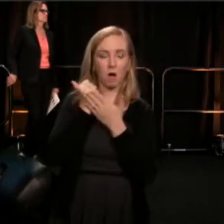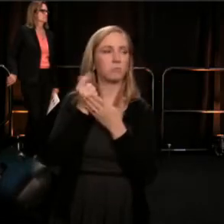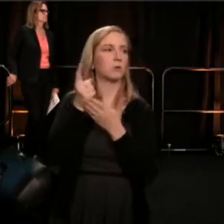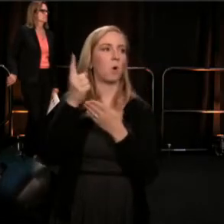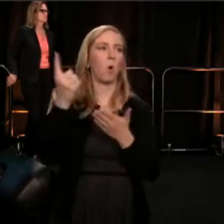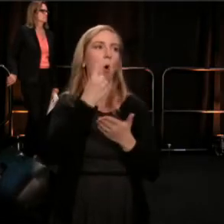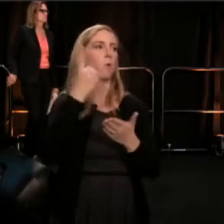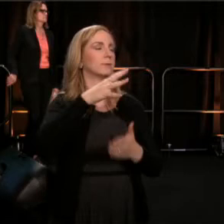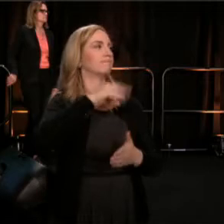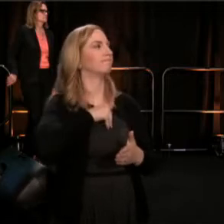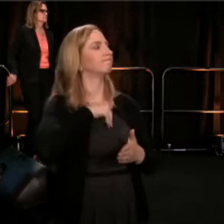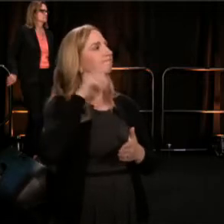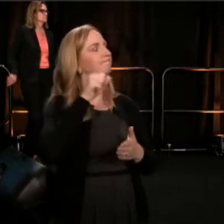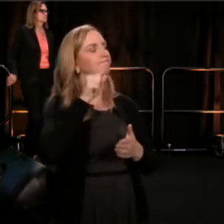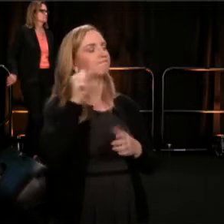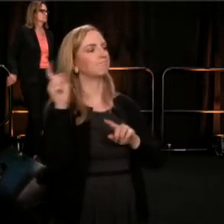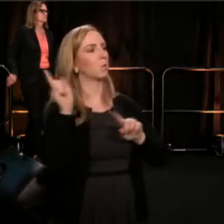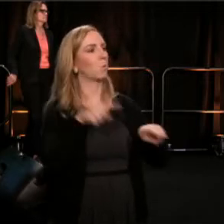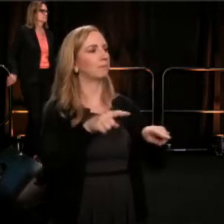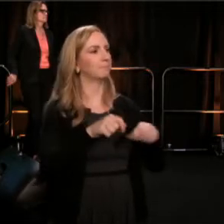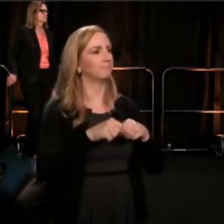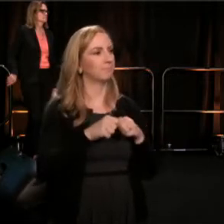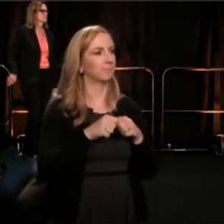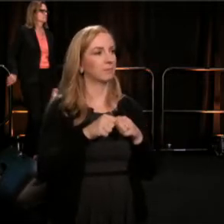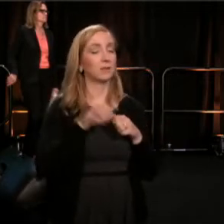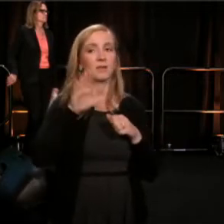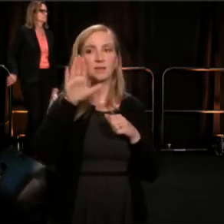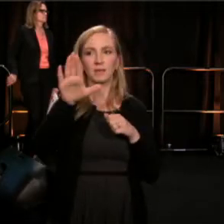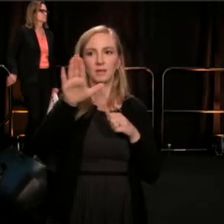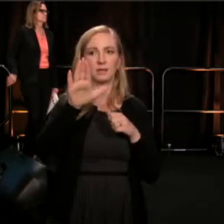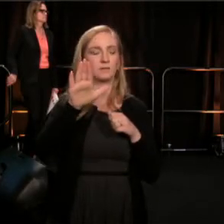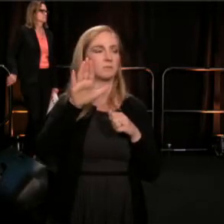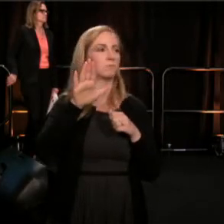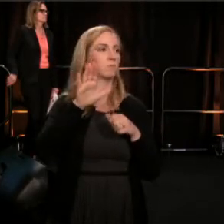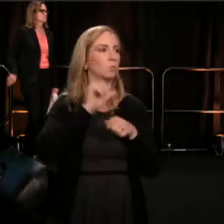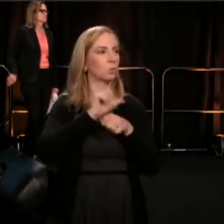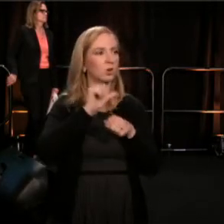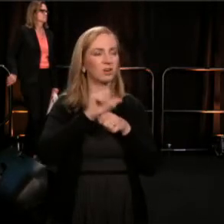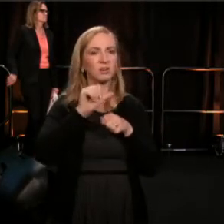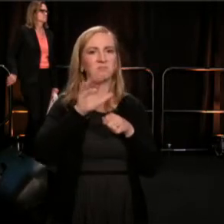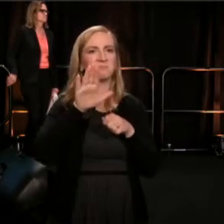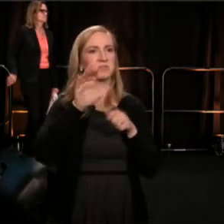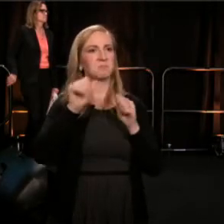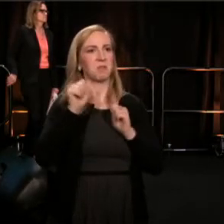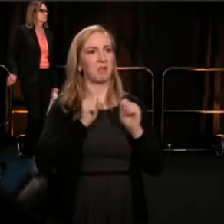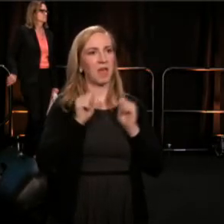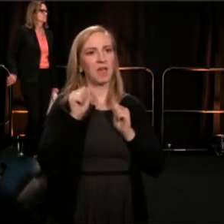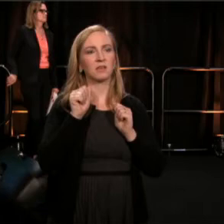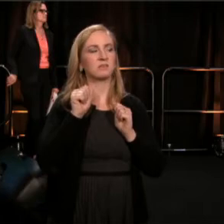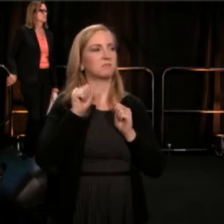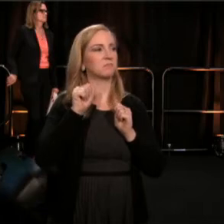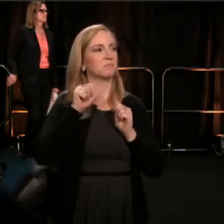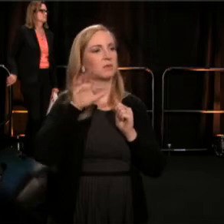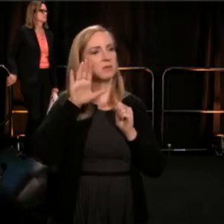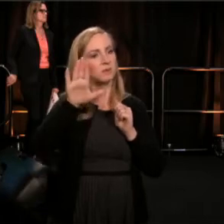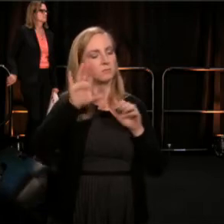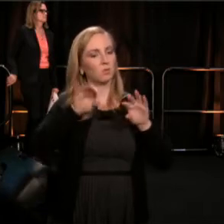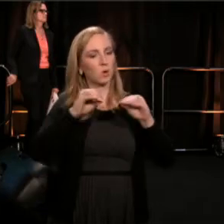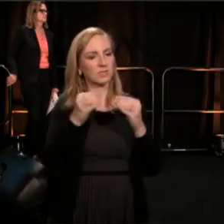John O'Neill's vision lives on in the legacy of his work, in his plays, in the organizations he founded and led,